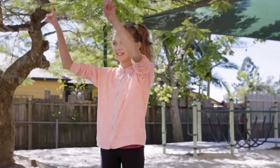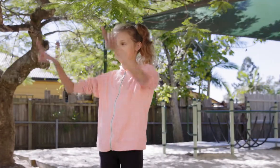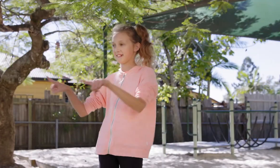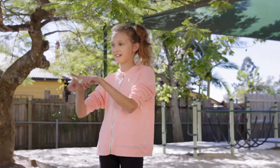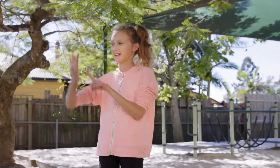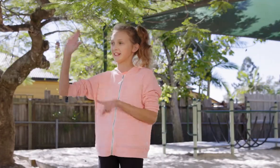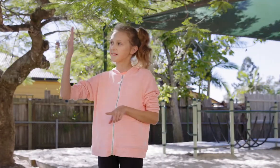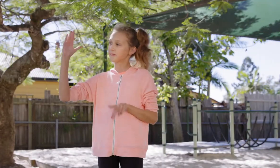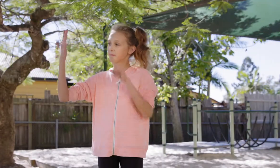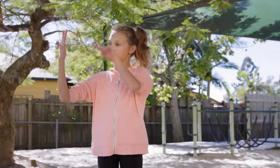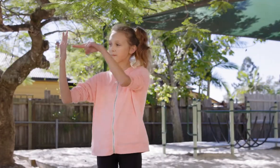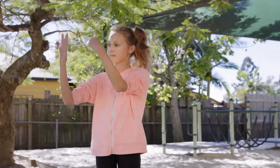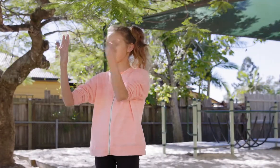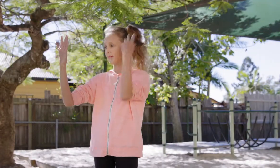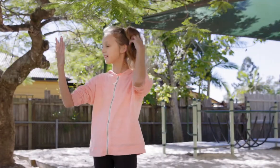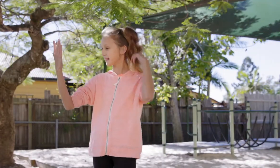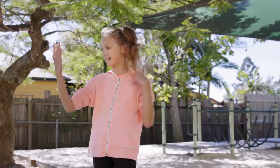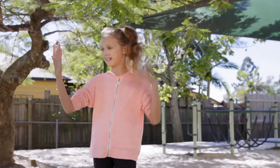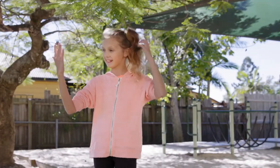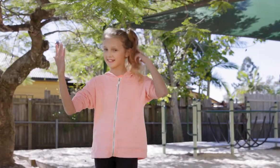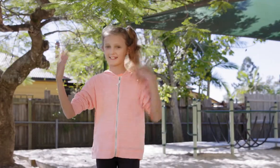In a mirror, you can look at yourself and brush your hair.